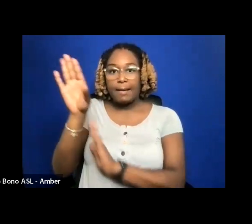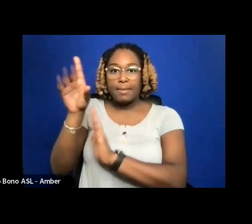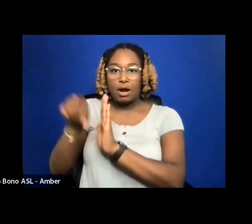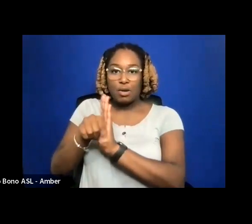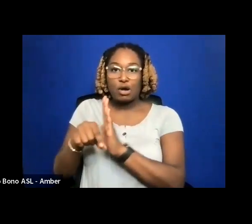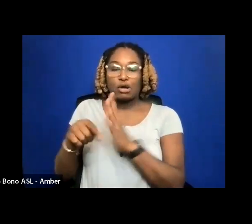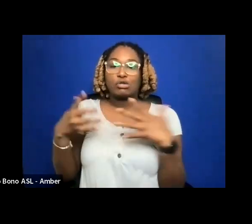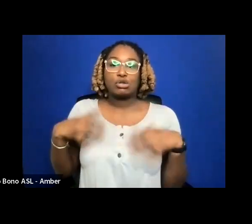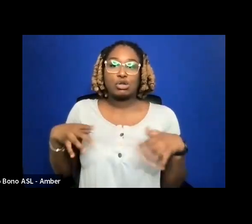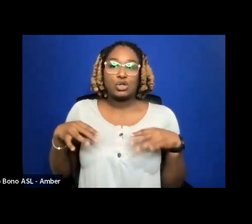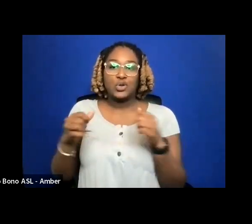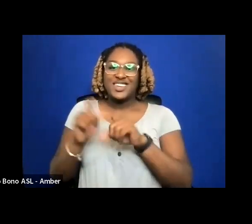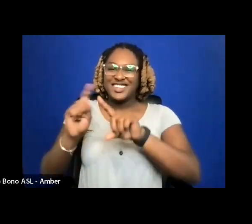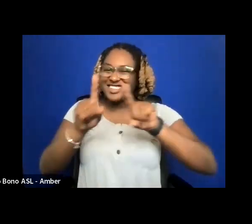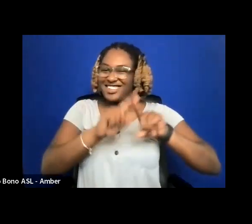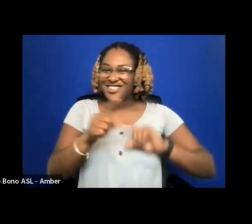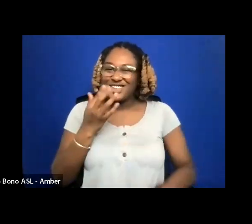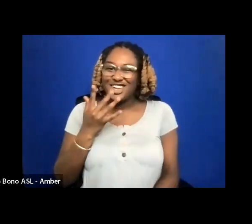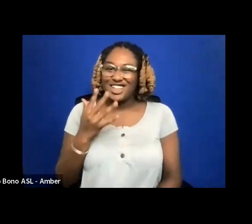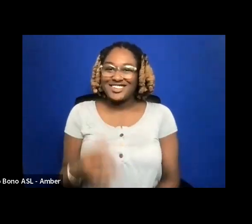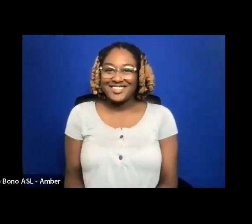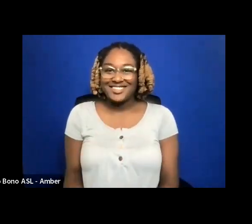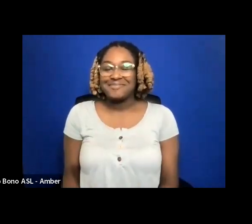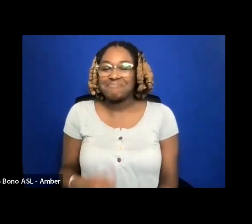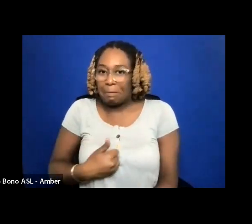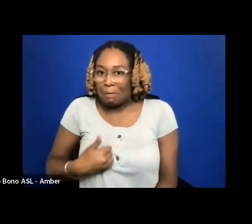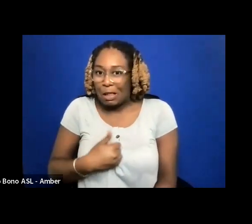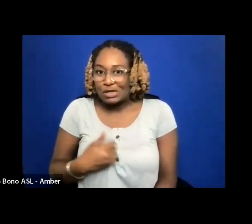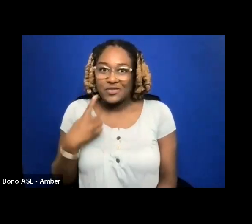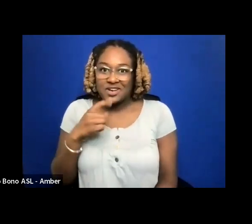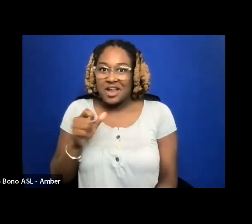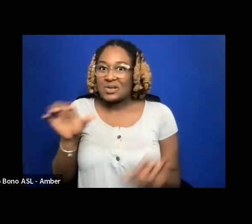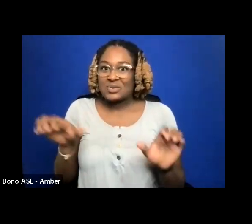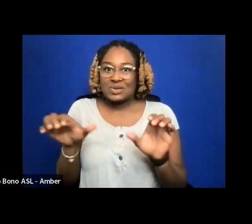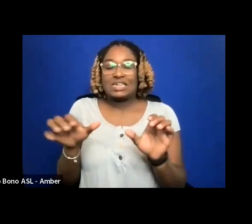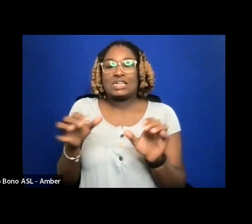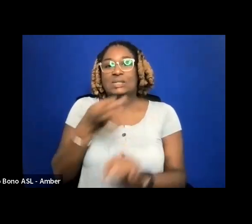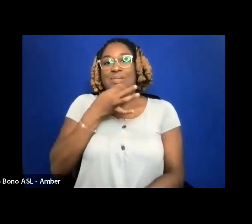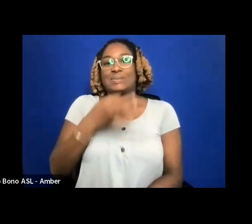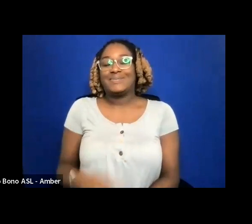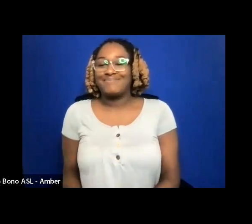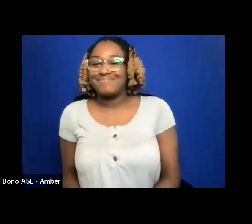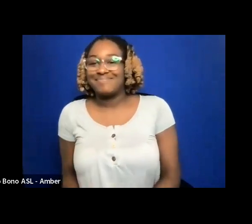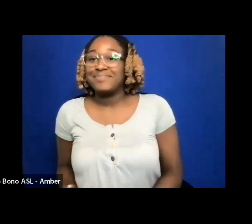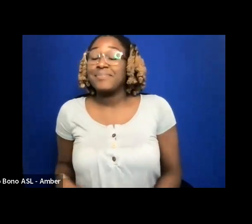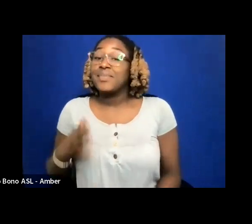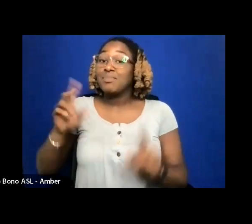APOLOGIES FOR NOT DOING THAT SOONER. MY GOAL IS TO HELP AS MANY OF YOU AS I CAN TODAY.